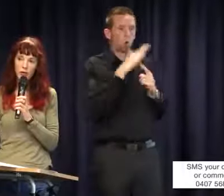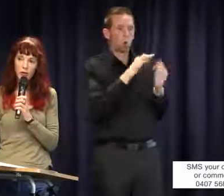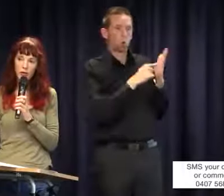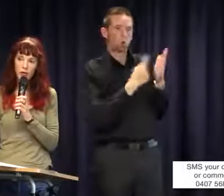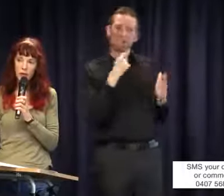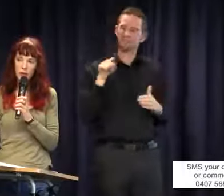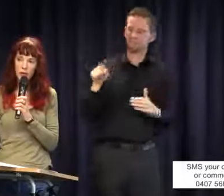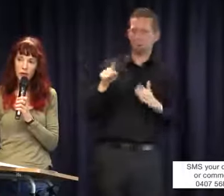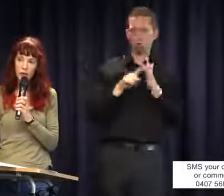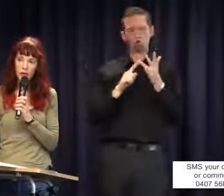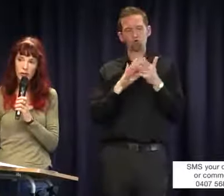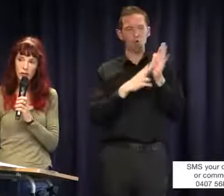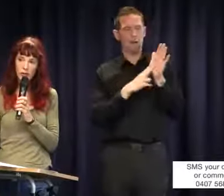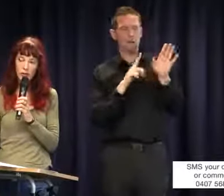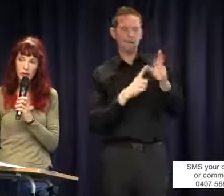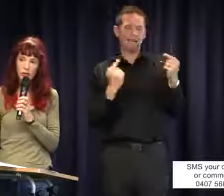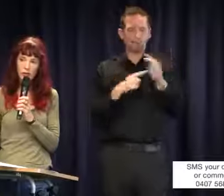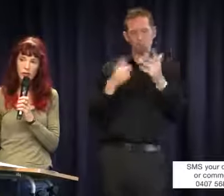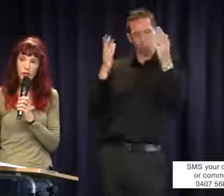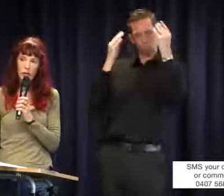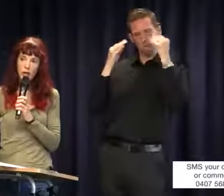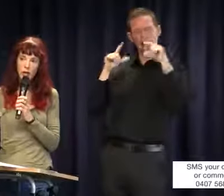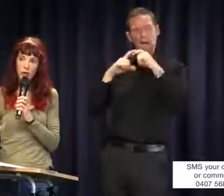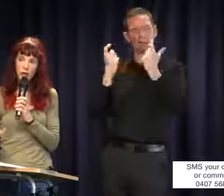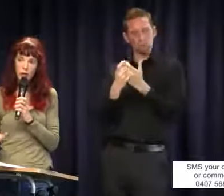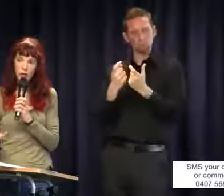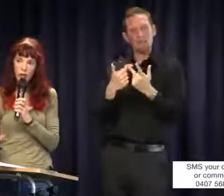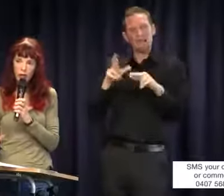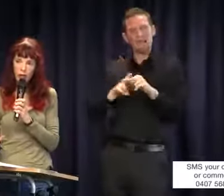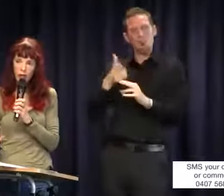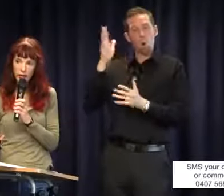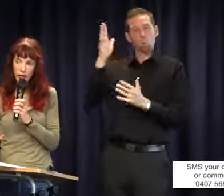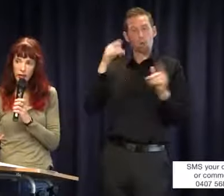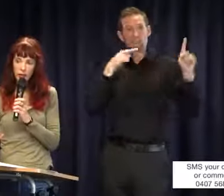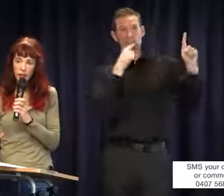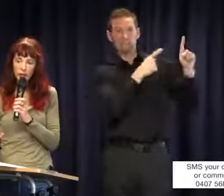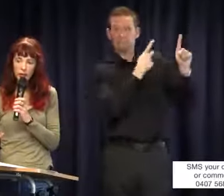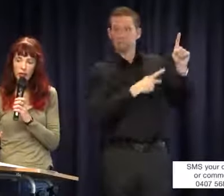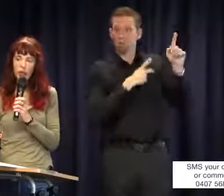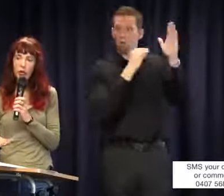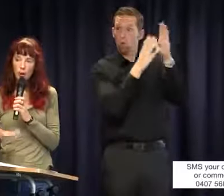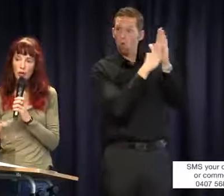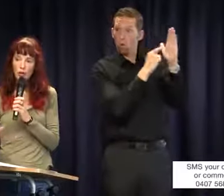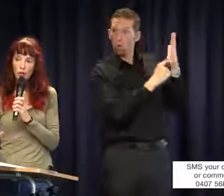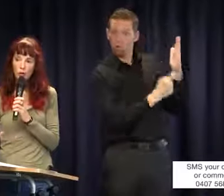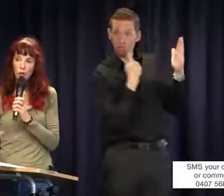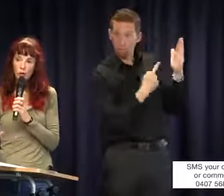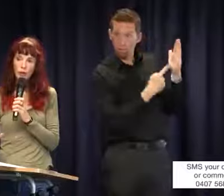it easier to access to the classroom discussion if it is in Auslan even though he is oral,'